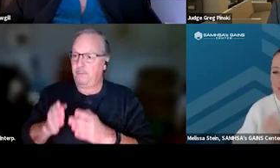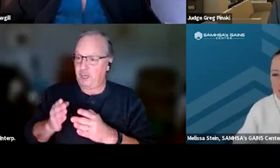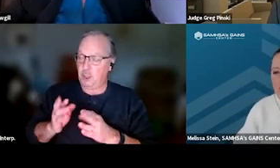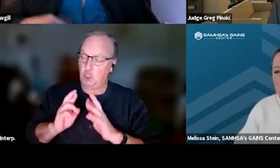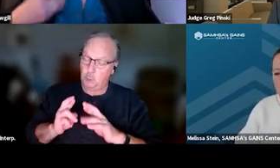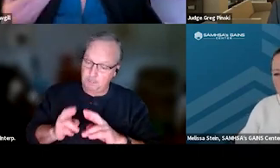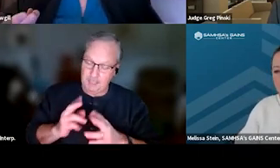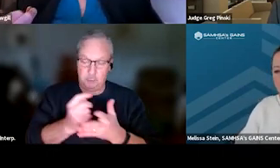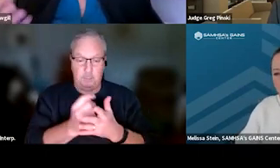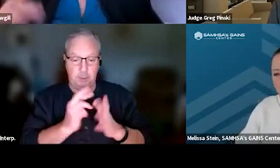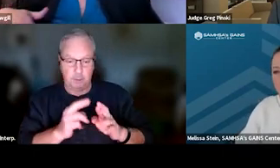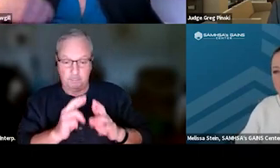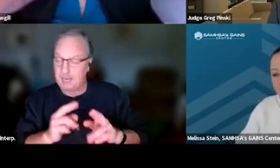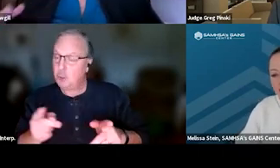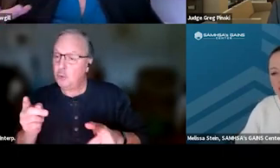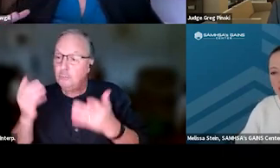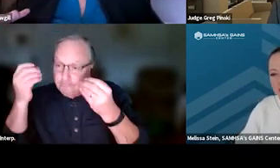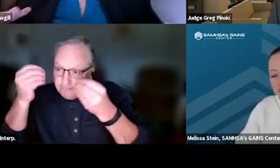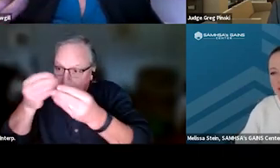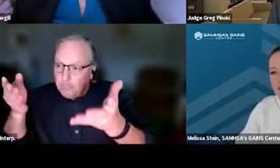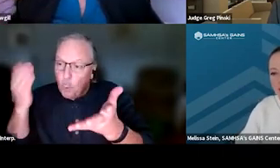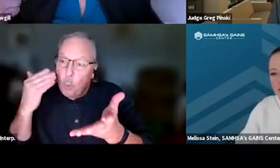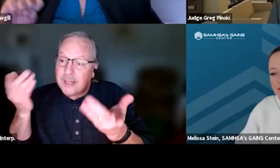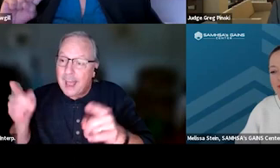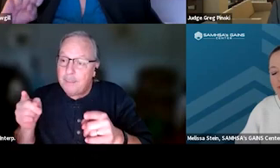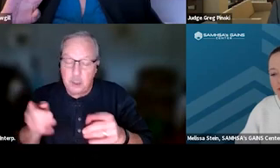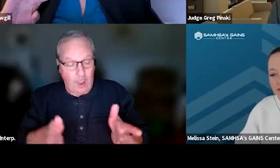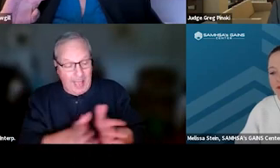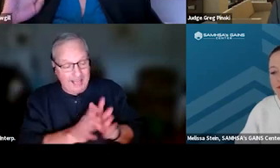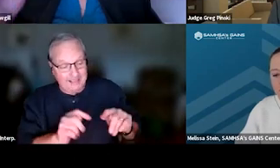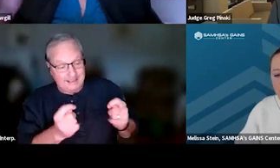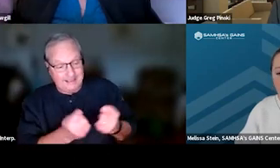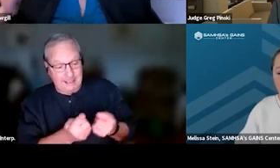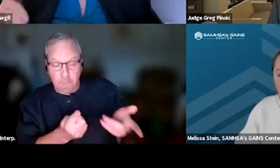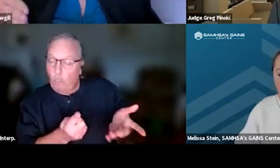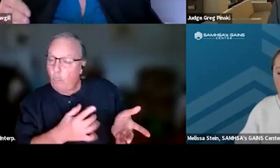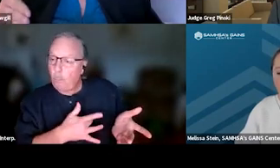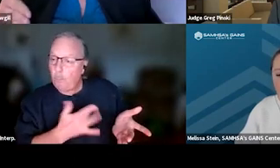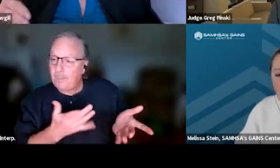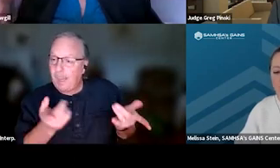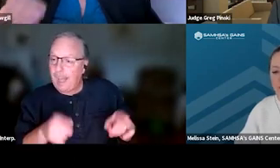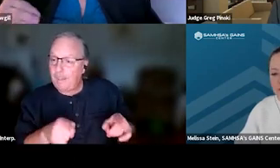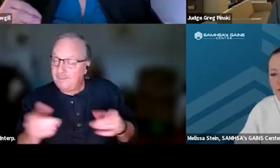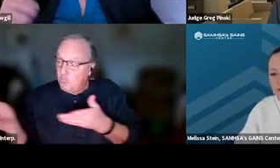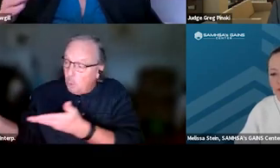you're letting them know what's gonna happen, you've asked the team what to happen. And so if you can bring 'em in sooner, that's better,